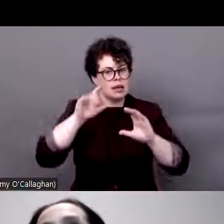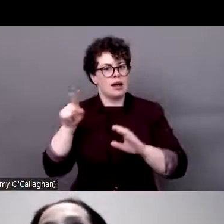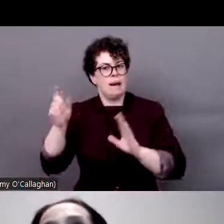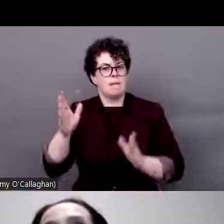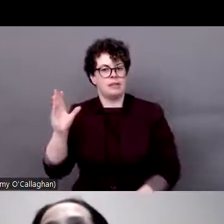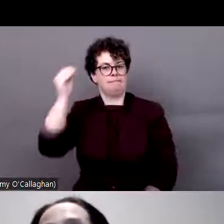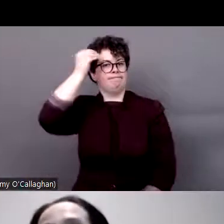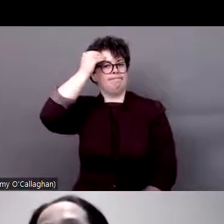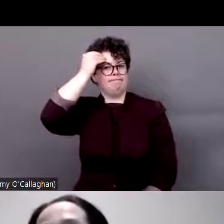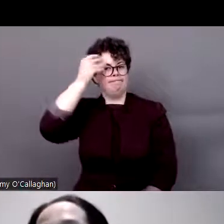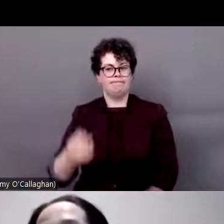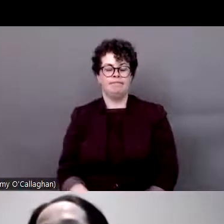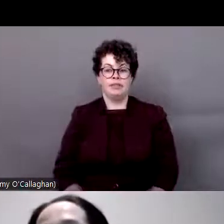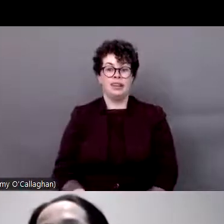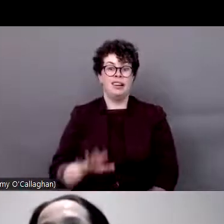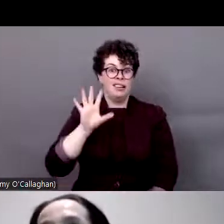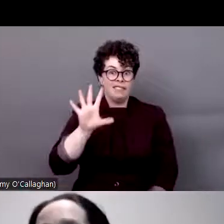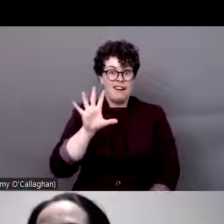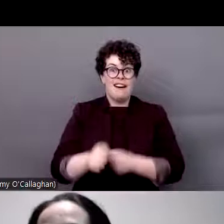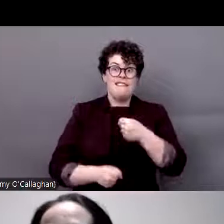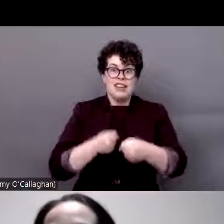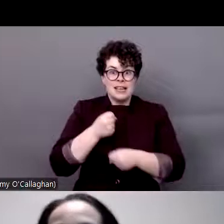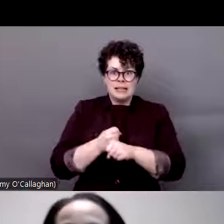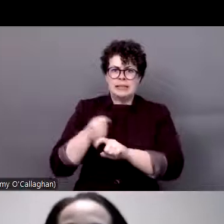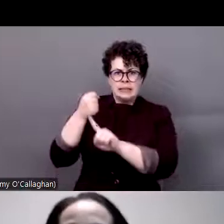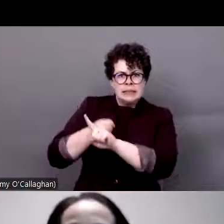and we want after five years of convincing